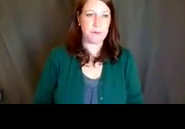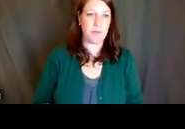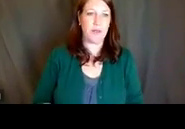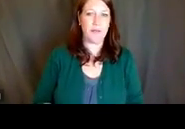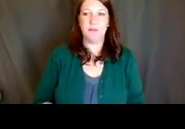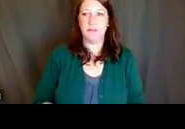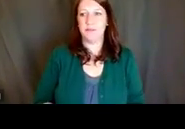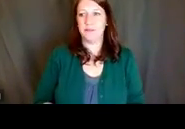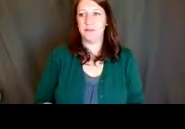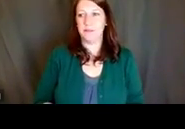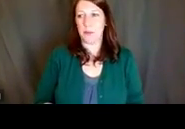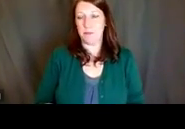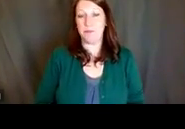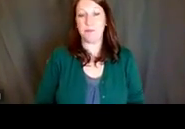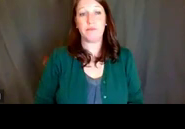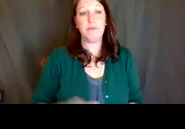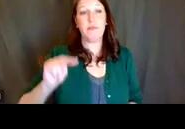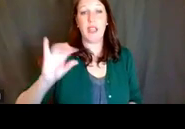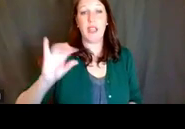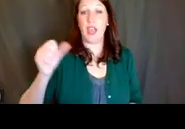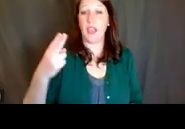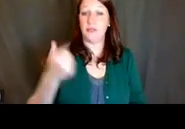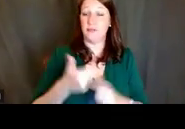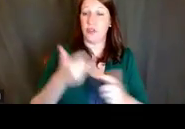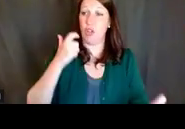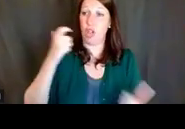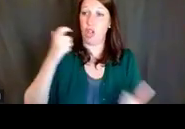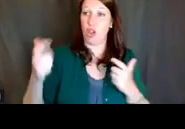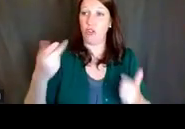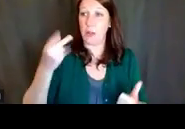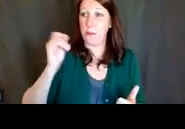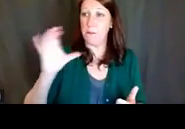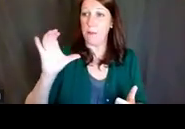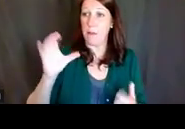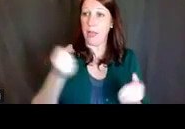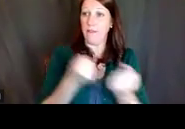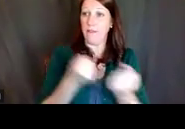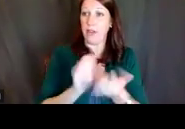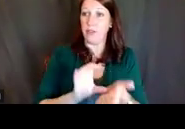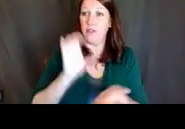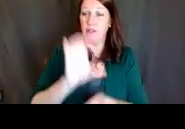So NIH is the largest public funder of biomedical research in the world,